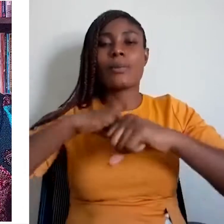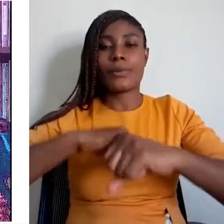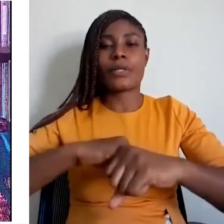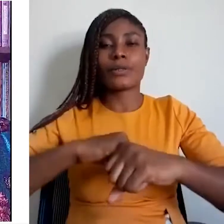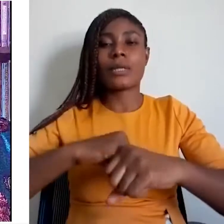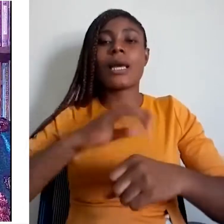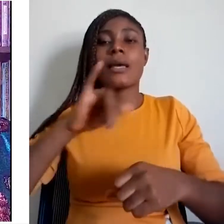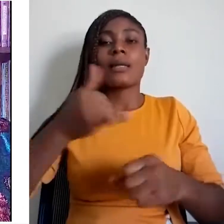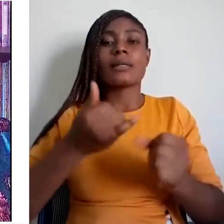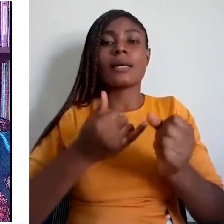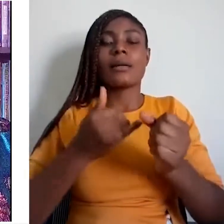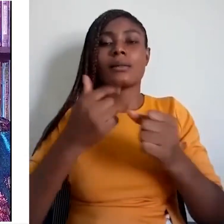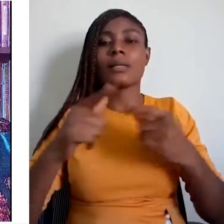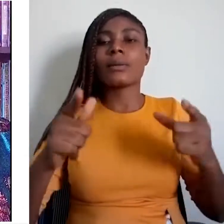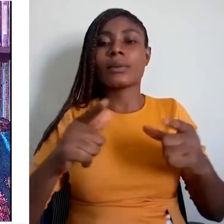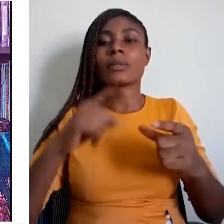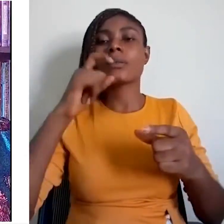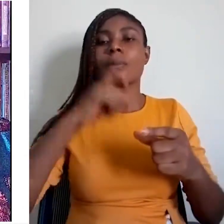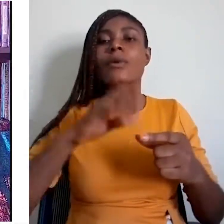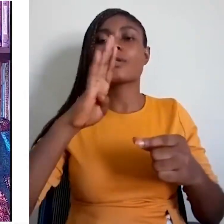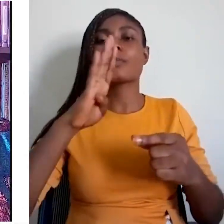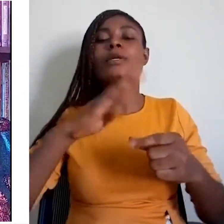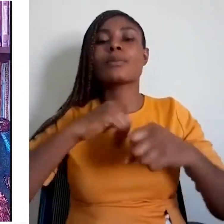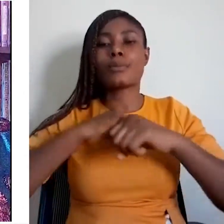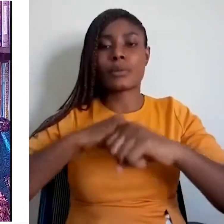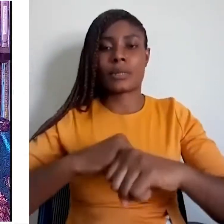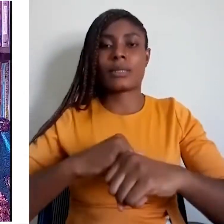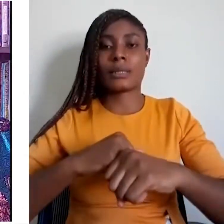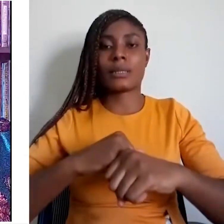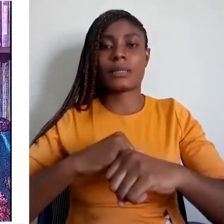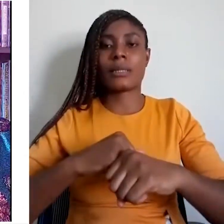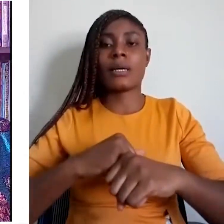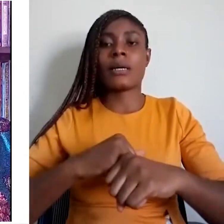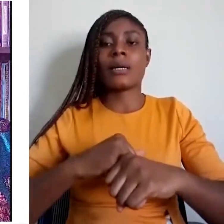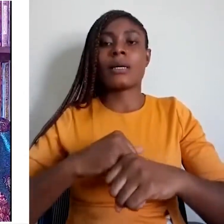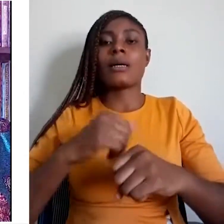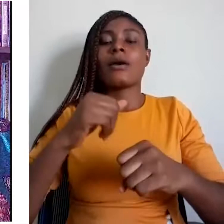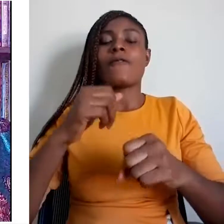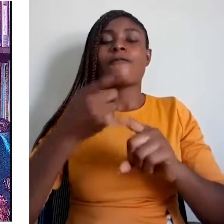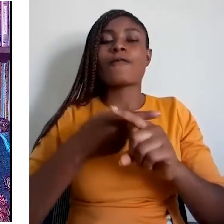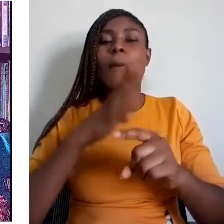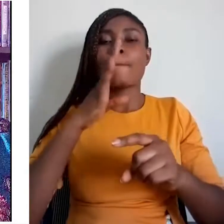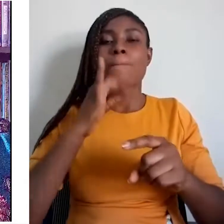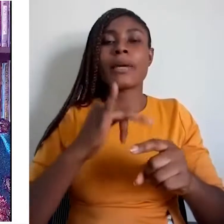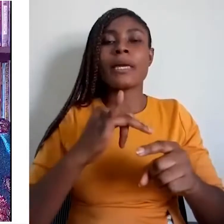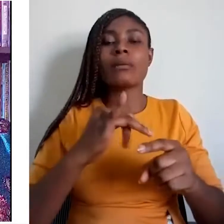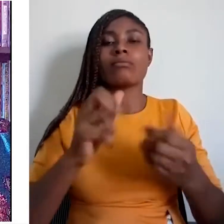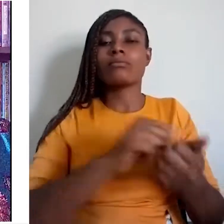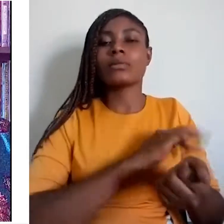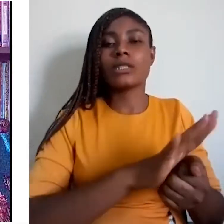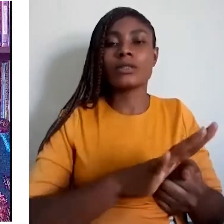How do we articulate a language rights?